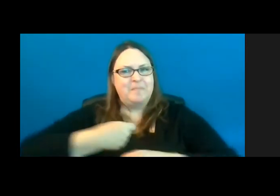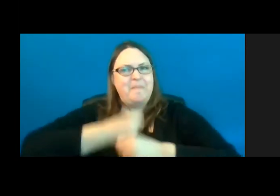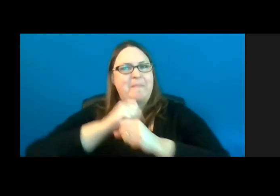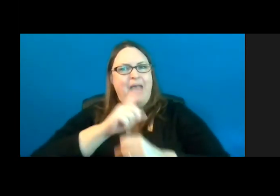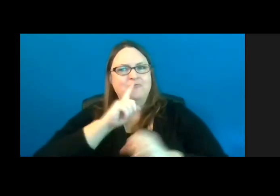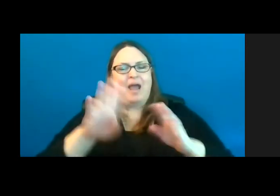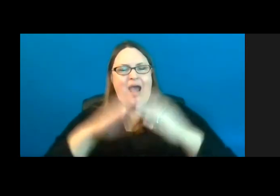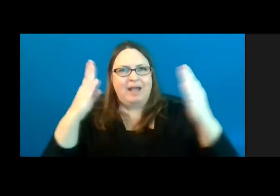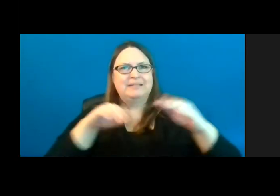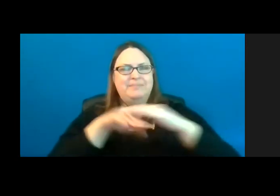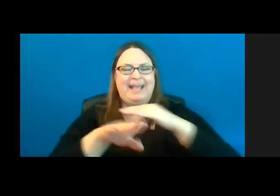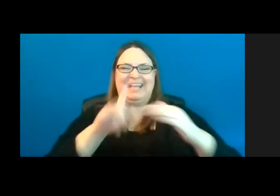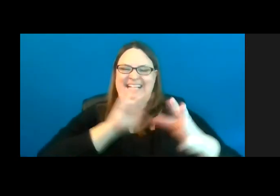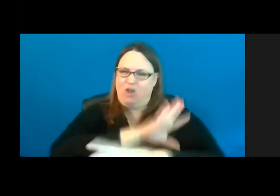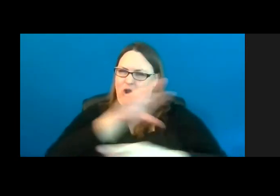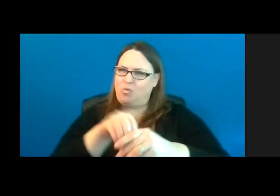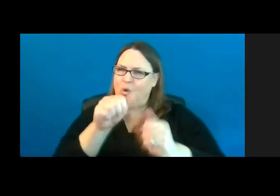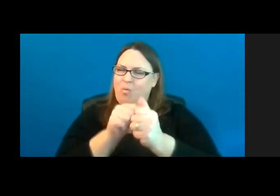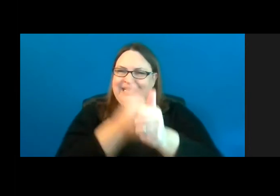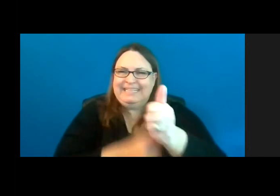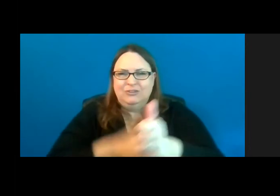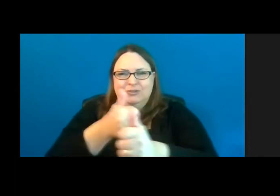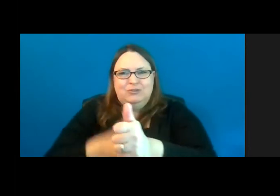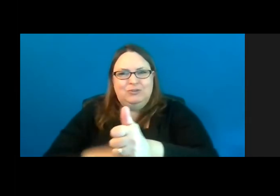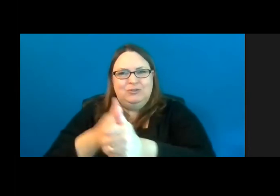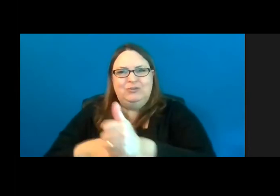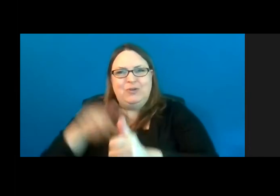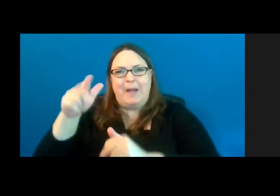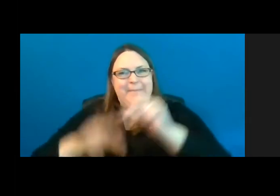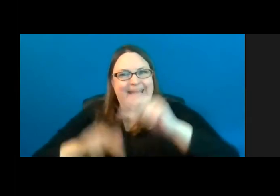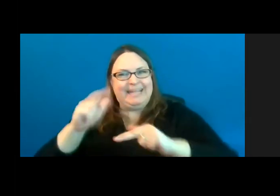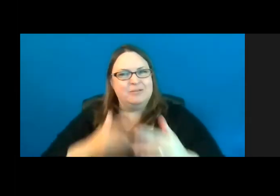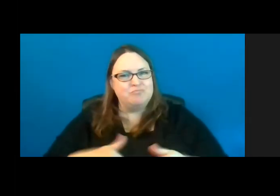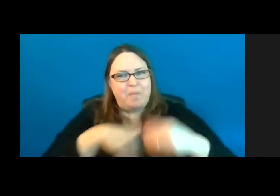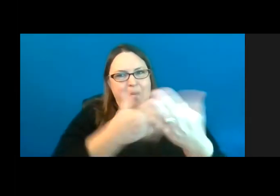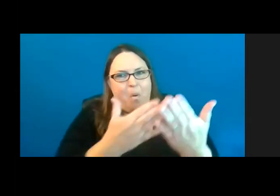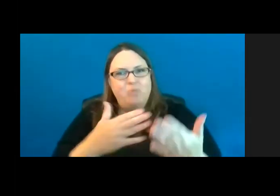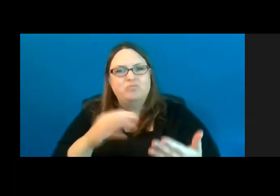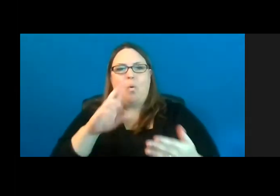included in every one of these building proposals or activities.